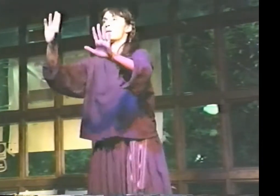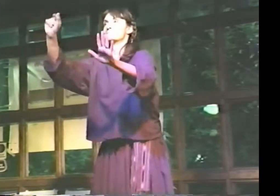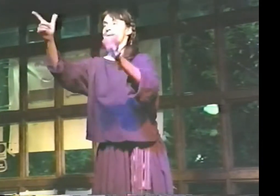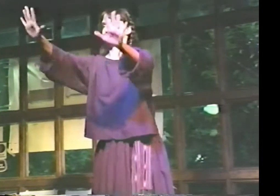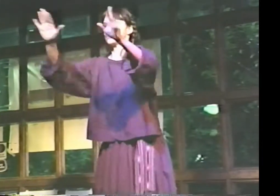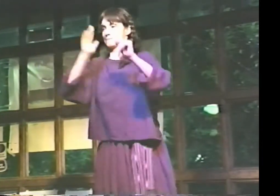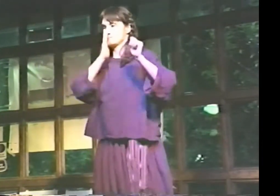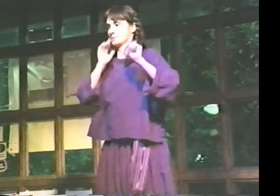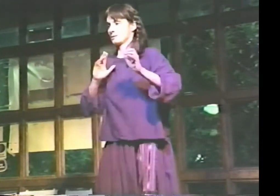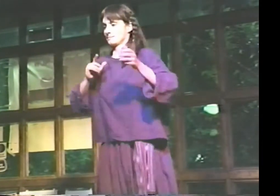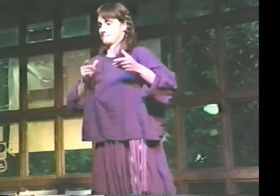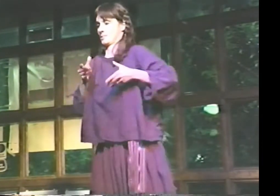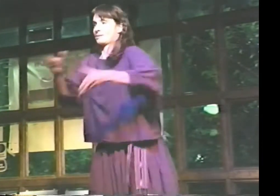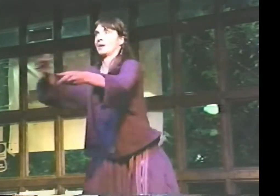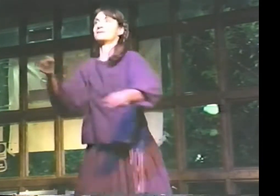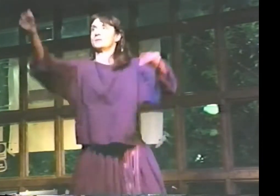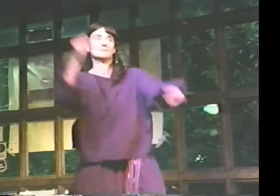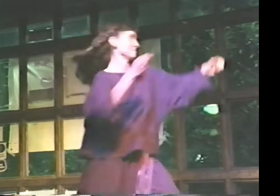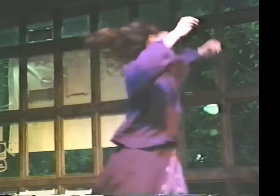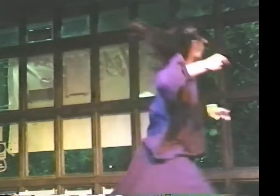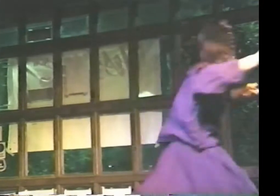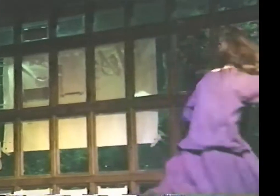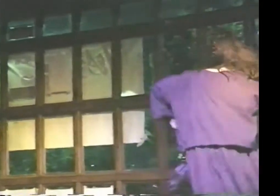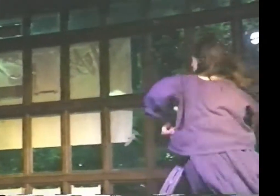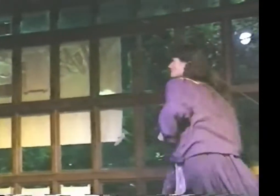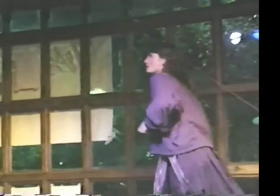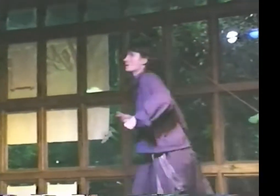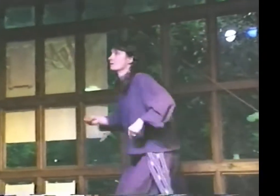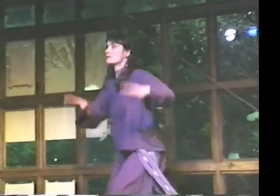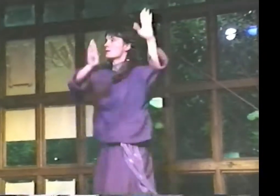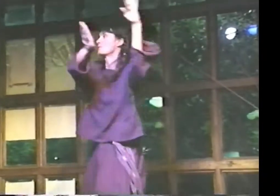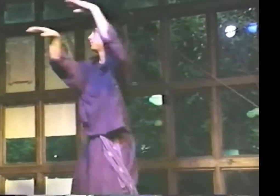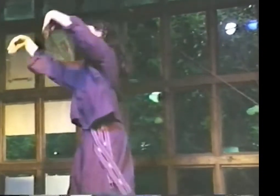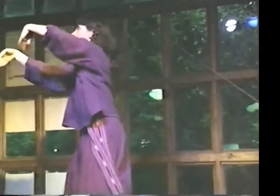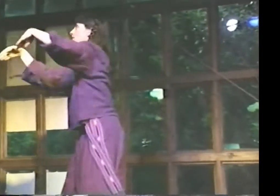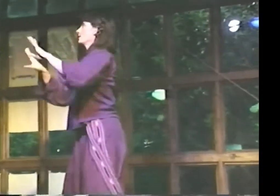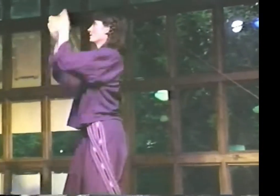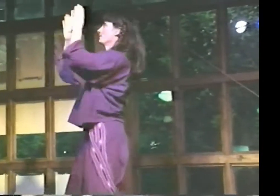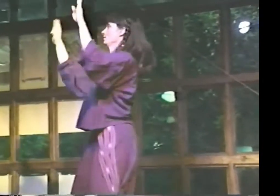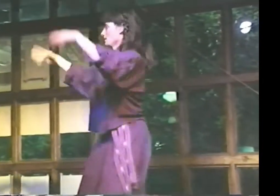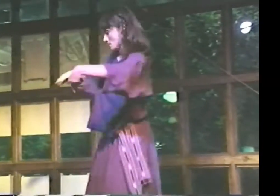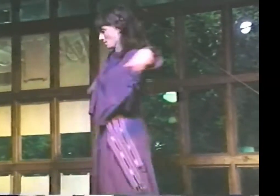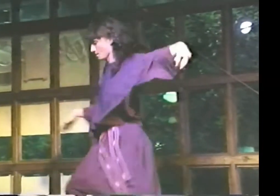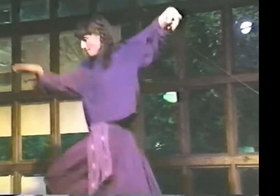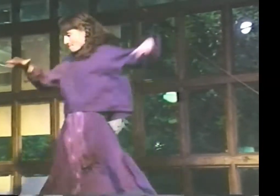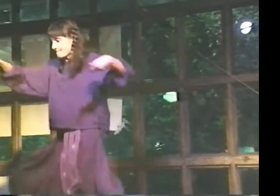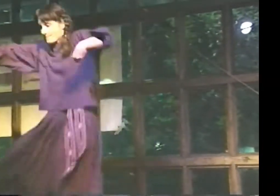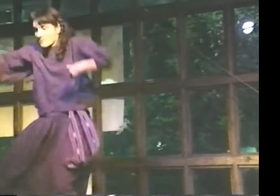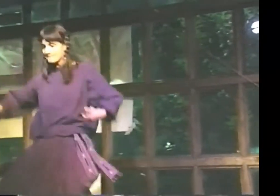"NO BAG. THANKS." GRABBED MY THINGS. THE TRAIN PULLS UP. I GET IN.